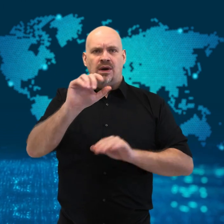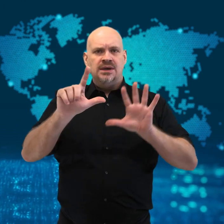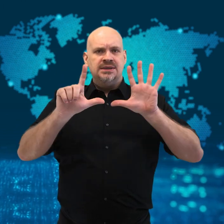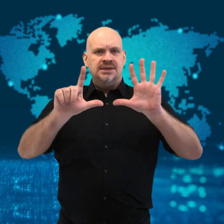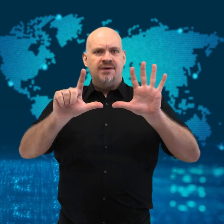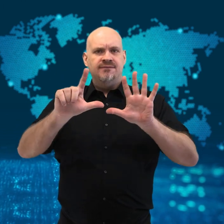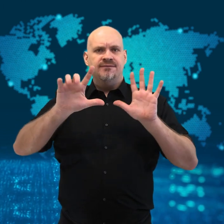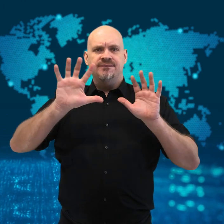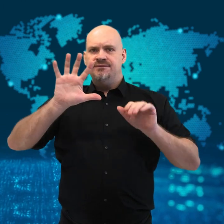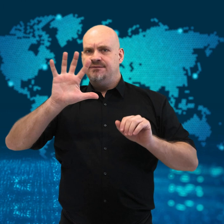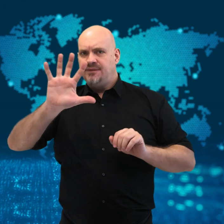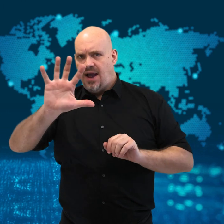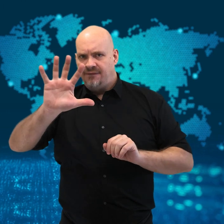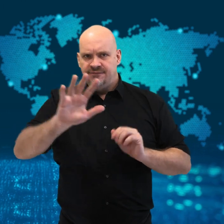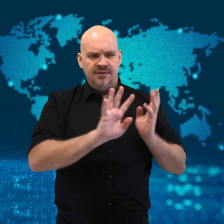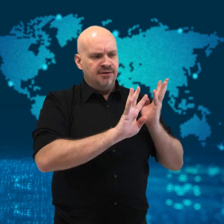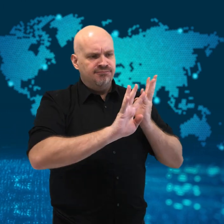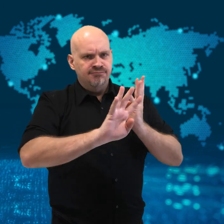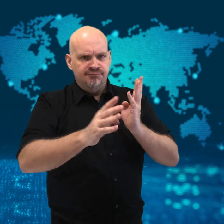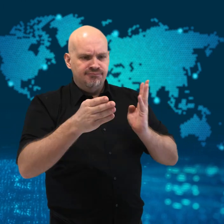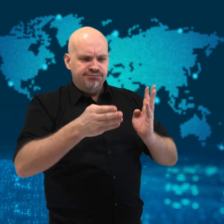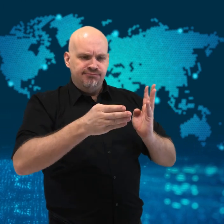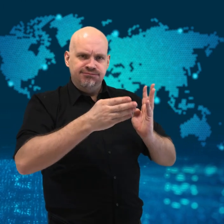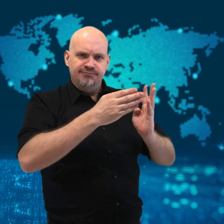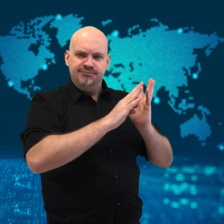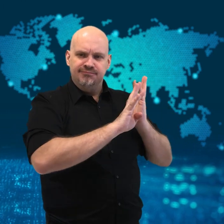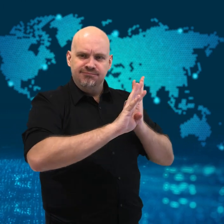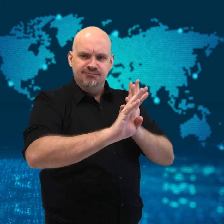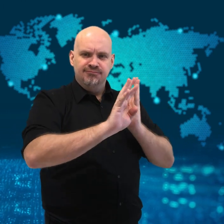cannons were fired.